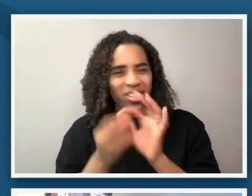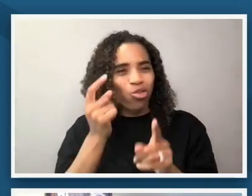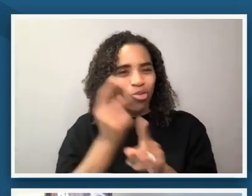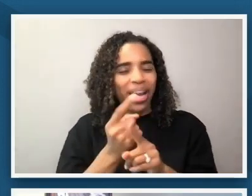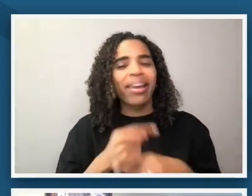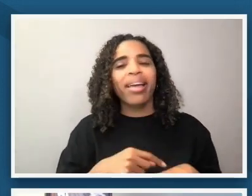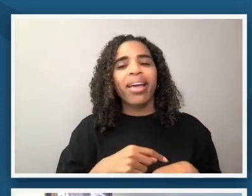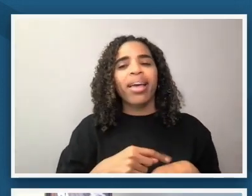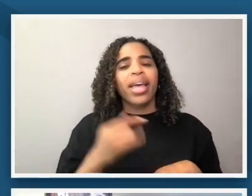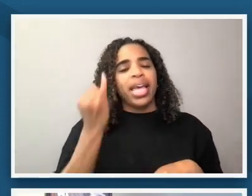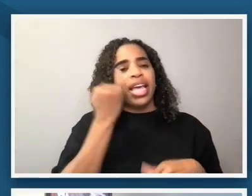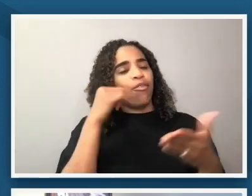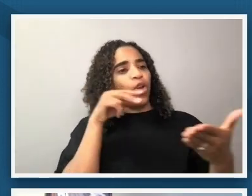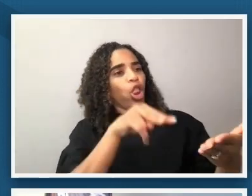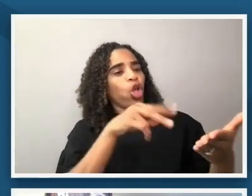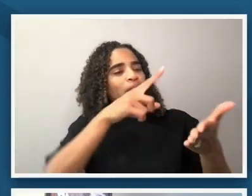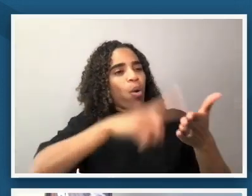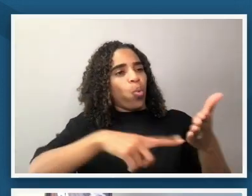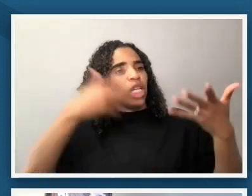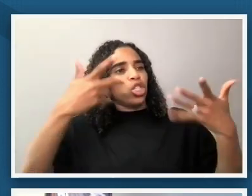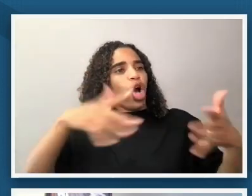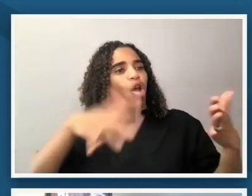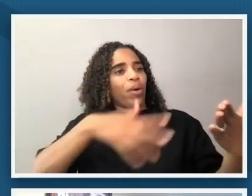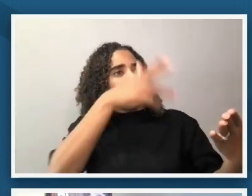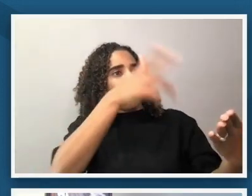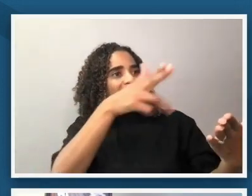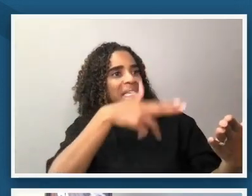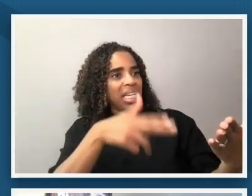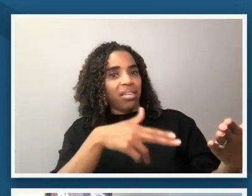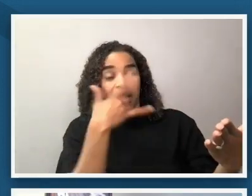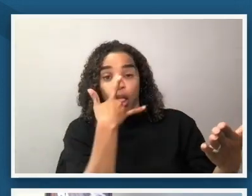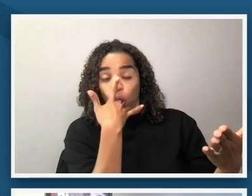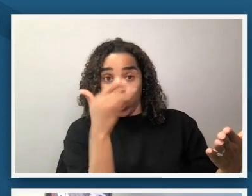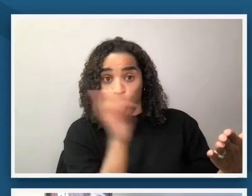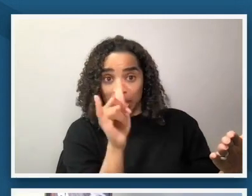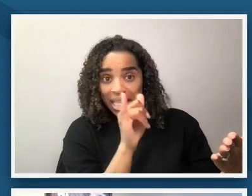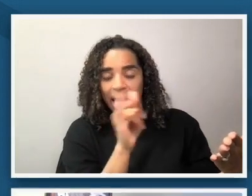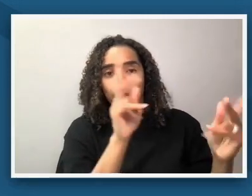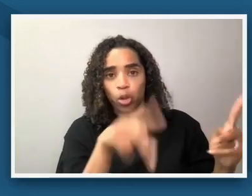painted likeness